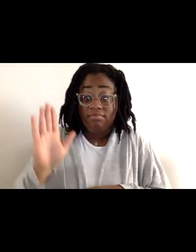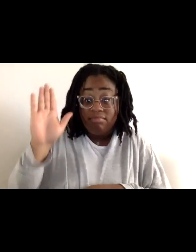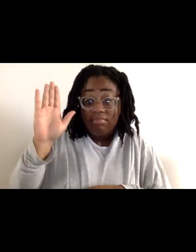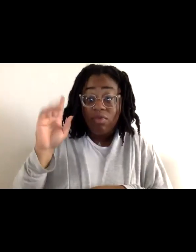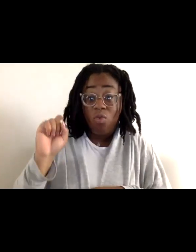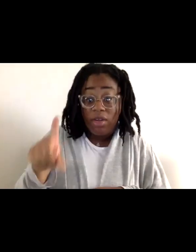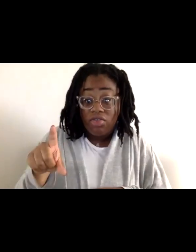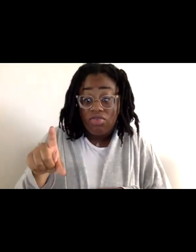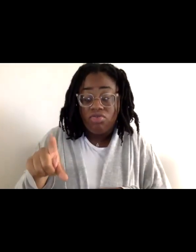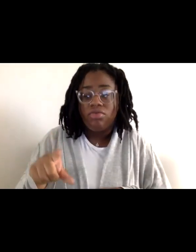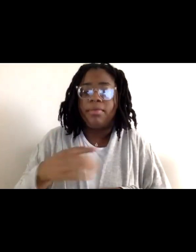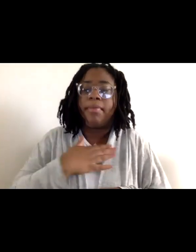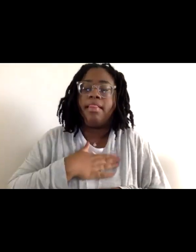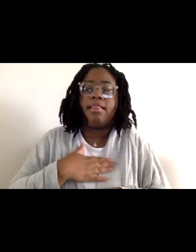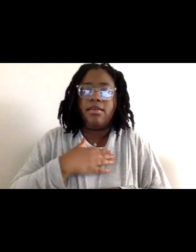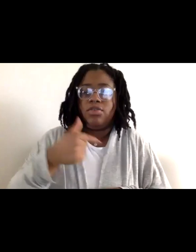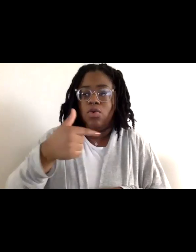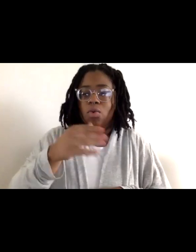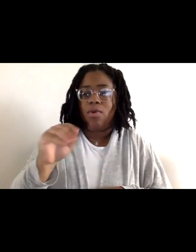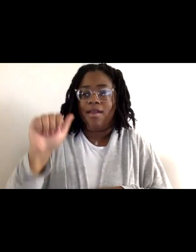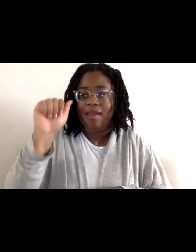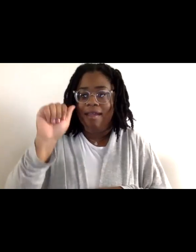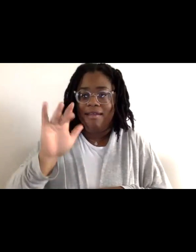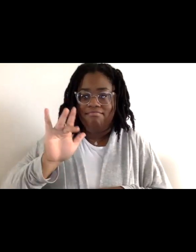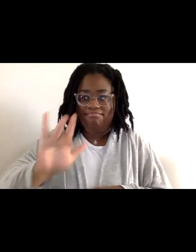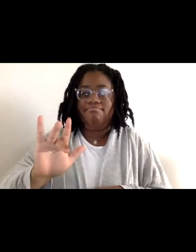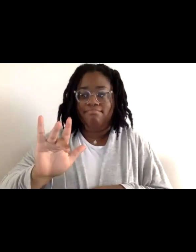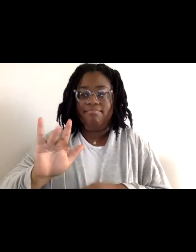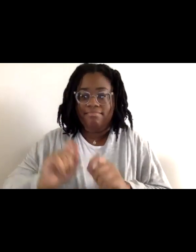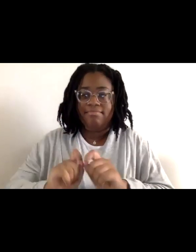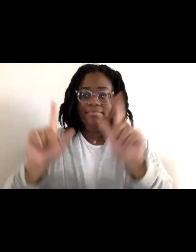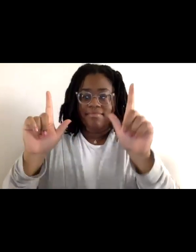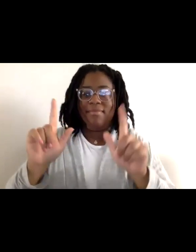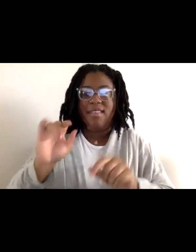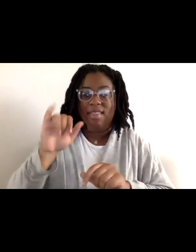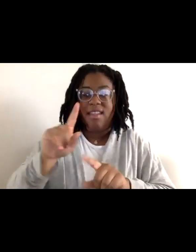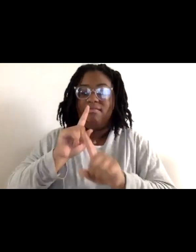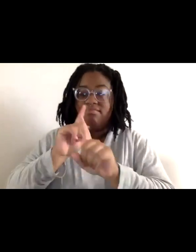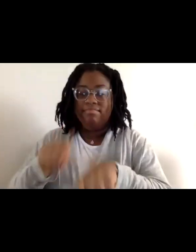please use the Q and A feature to ask your question. That'll help us keep them separate.